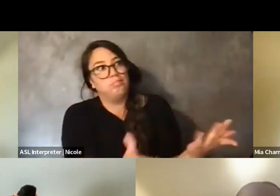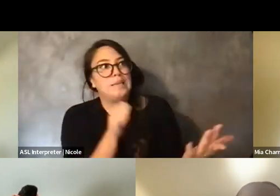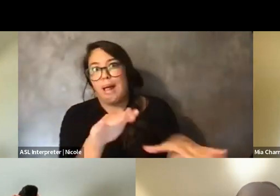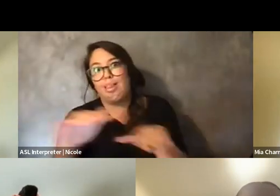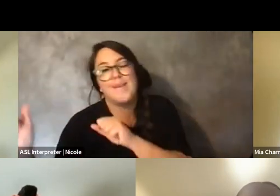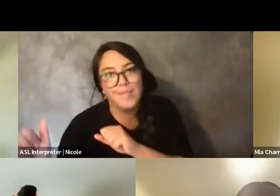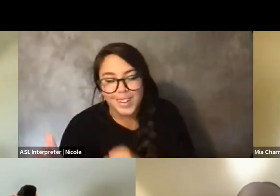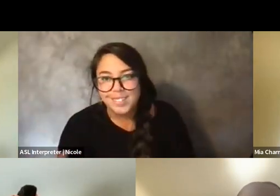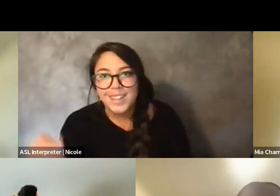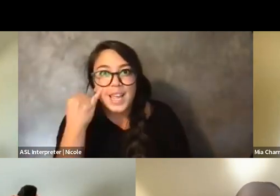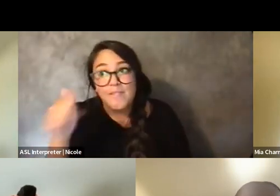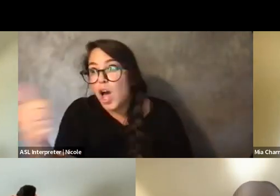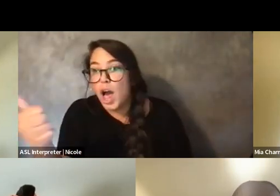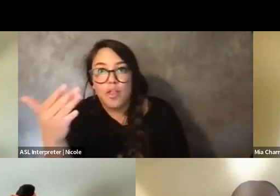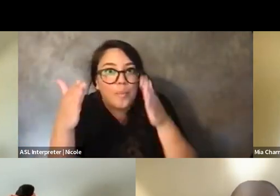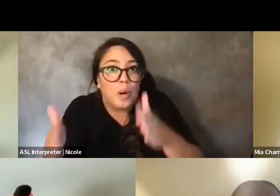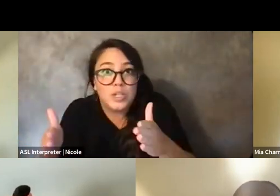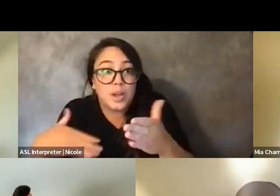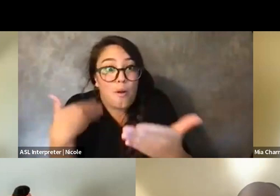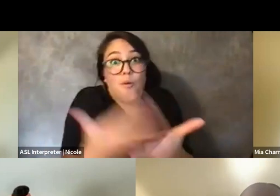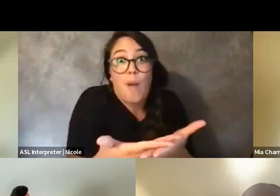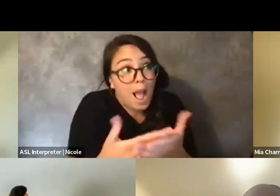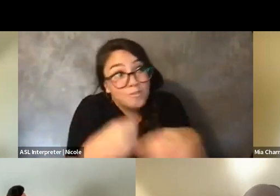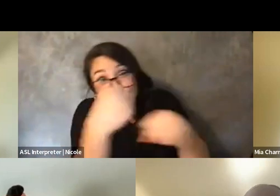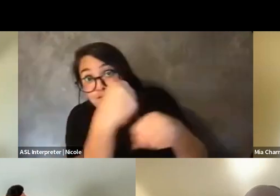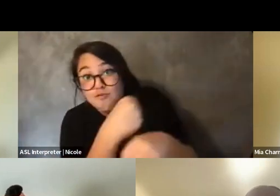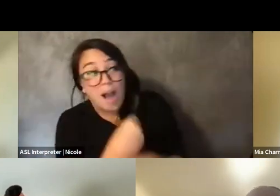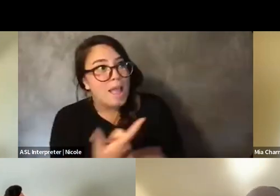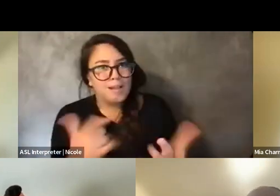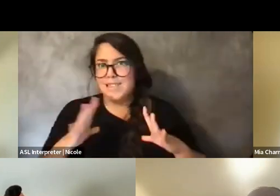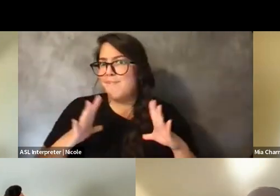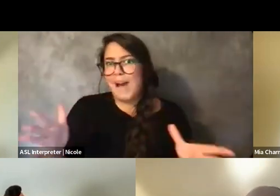Like, there's always room -- Like, there's always work to be done and there's always work